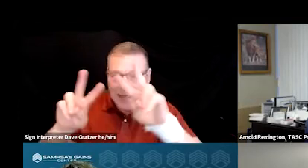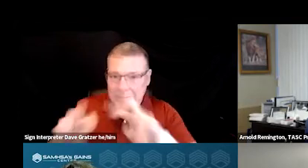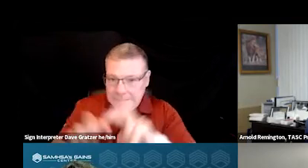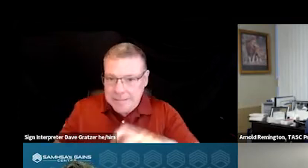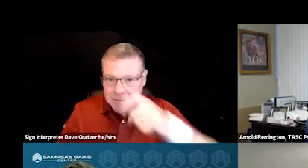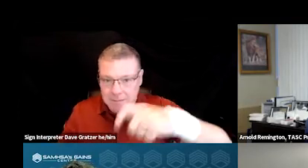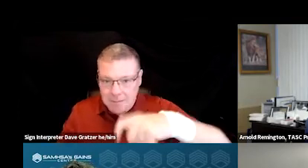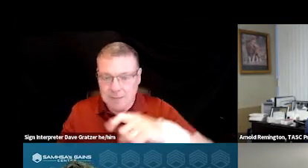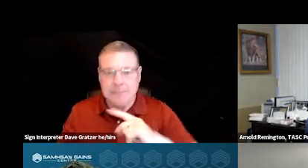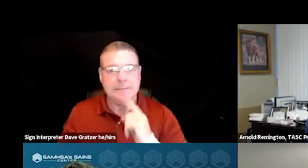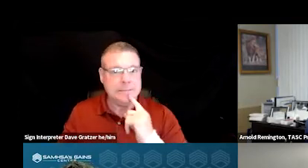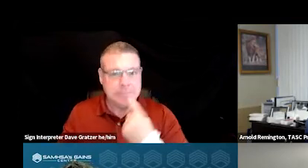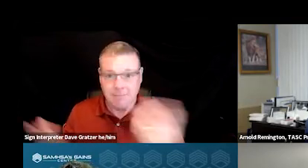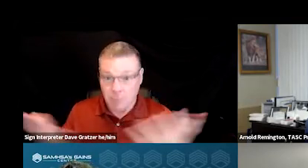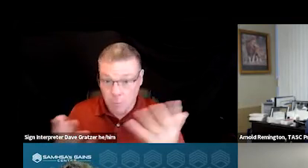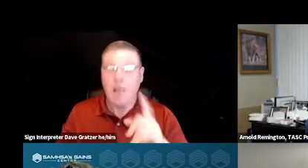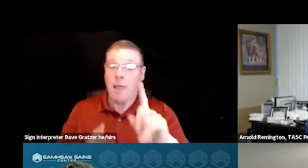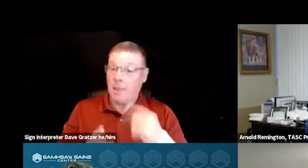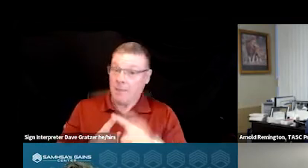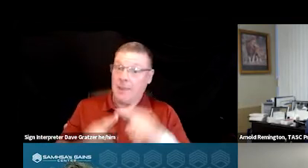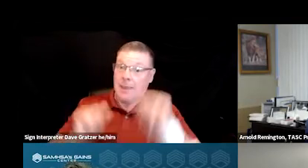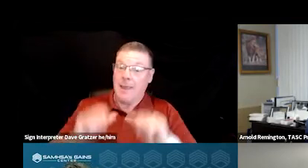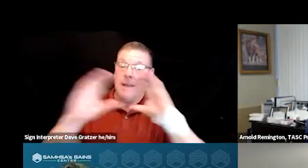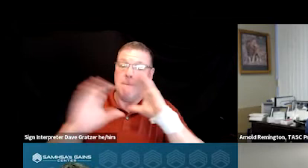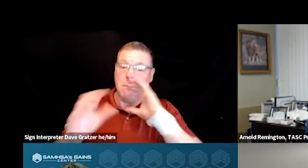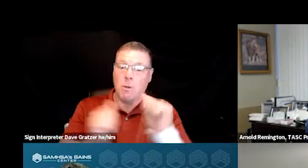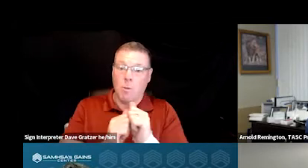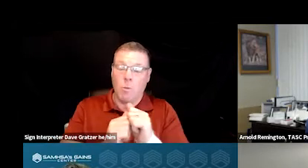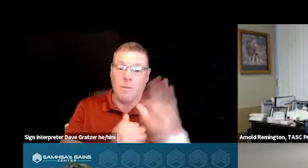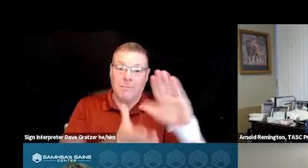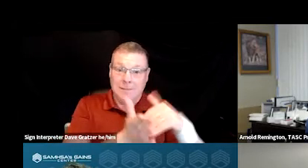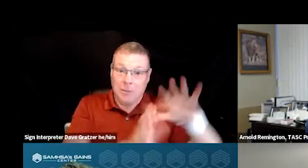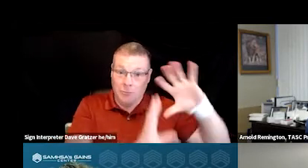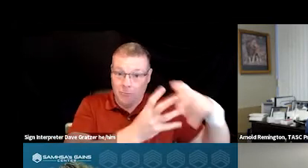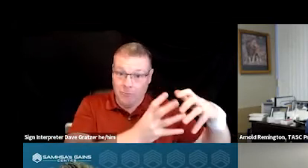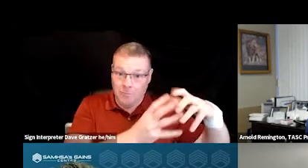of the situation so that we can then communicate with the Crisis Care Center when they're on their way,